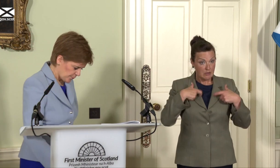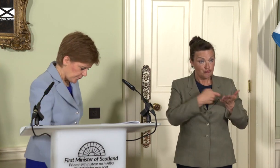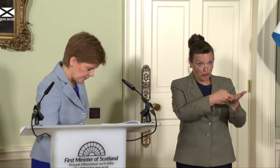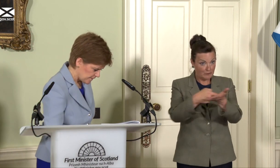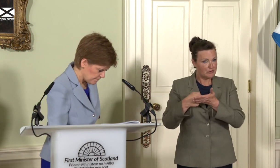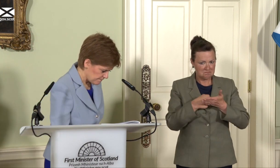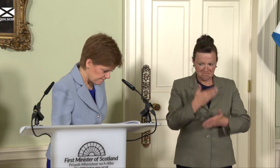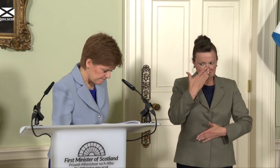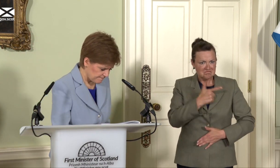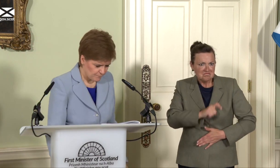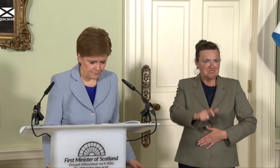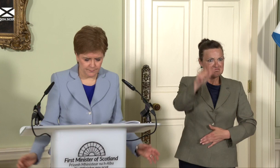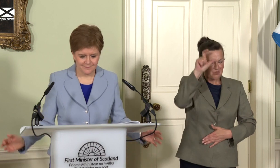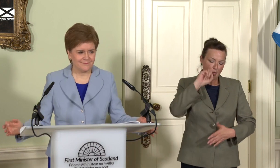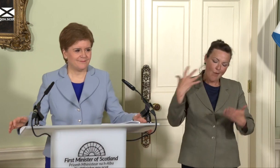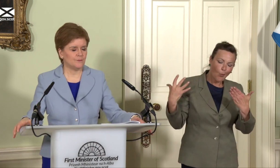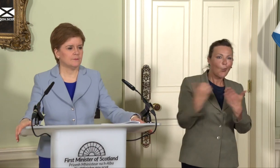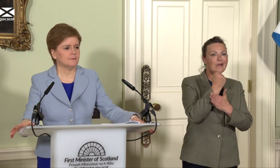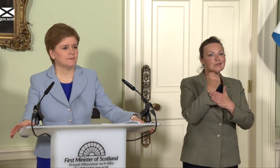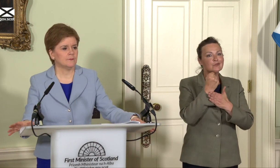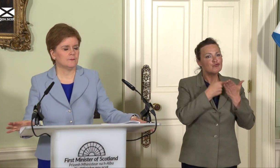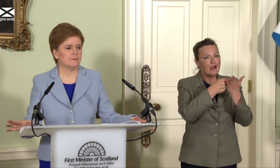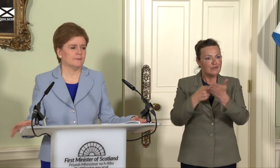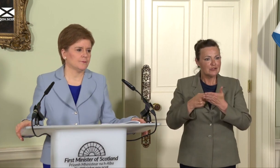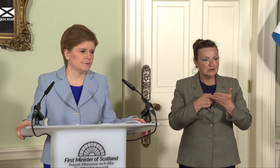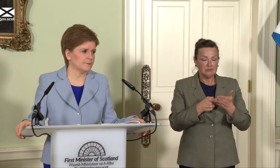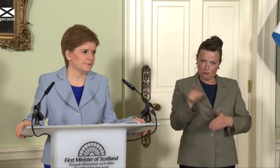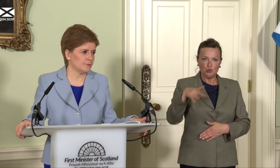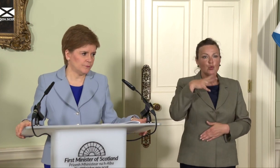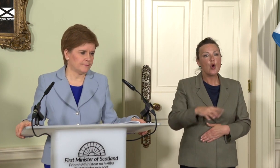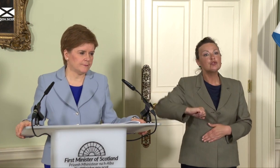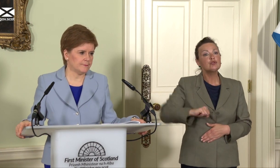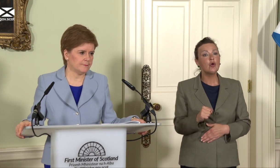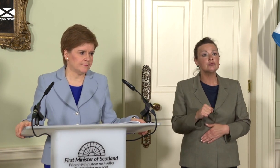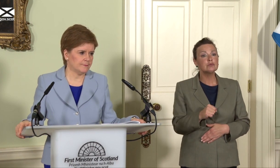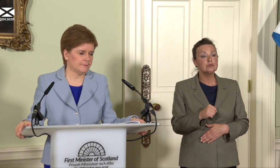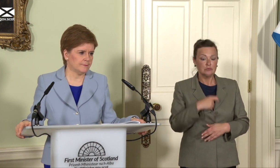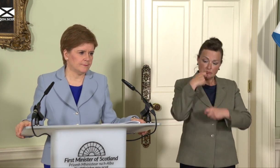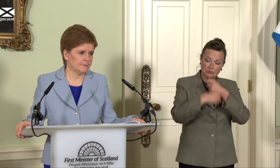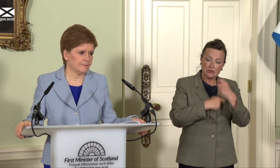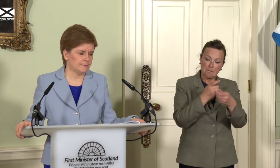very confident that you can win that referendum, and you want Scotland to become a member, again,